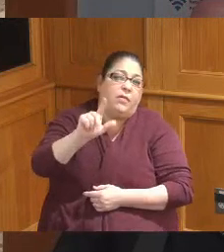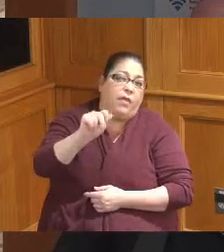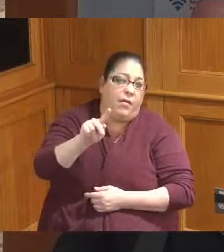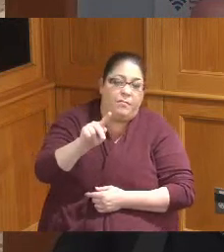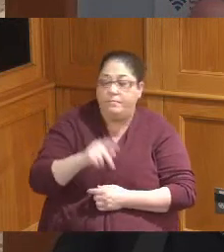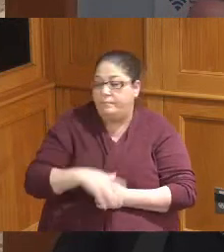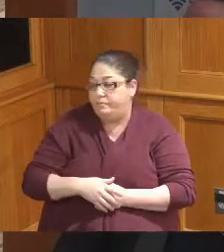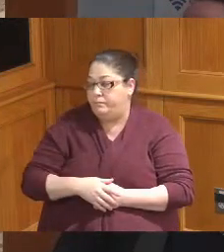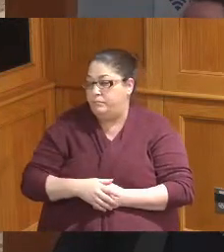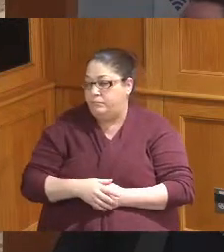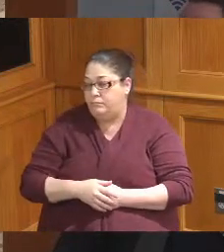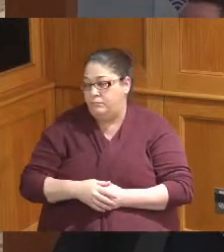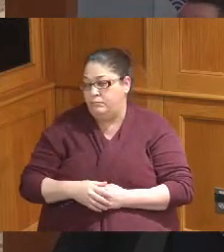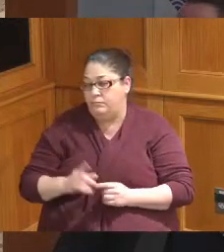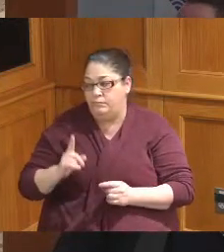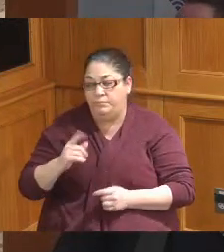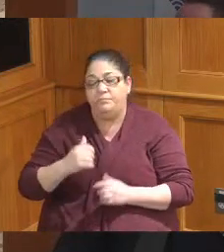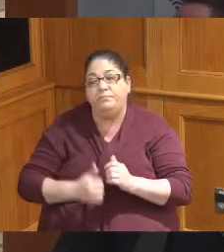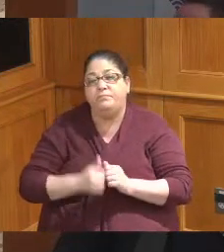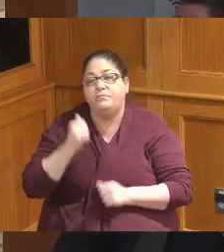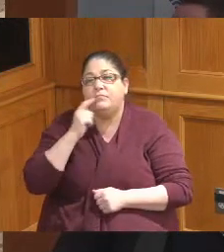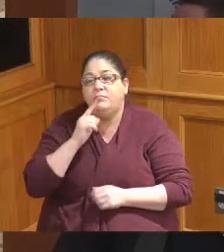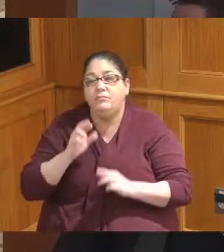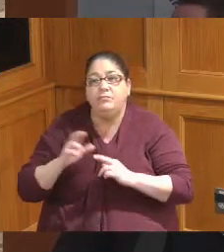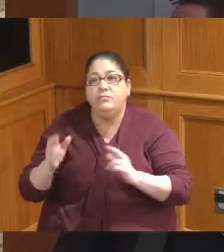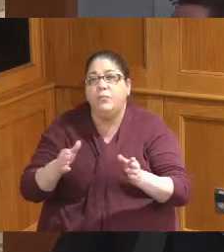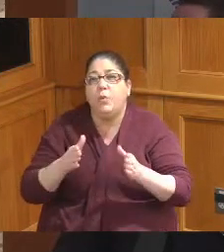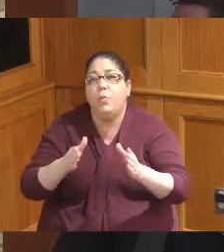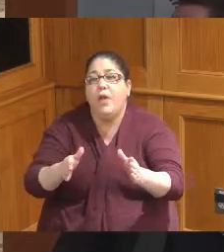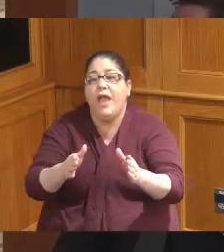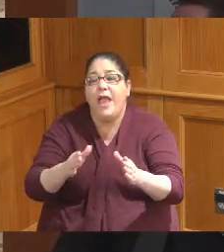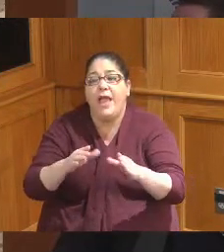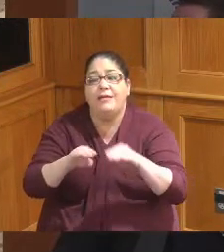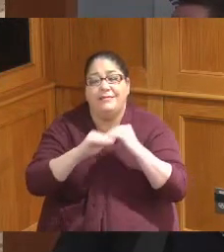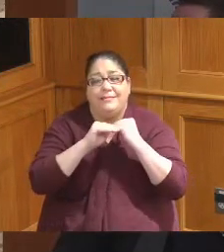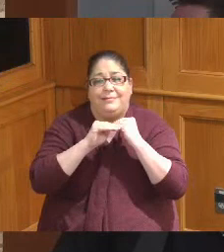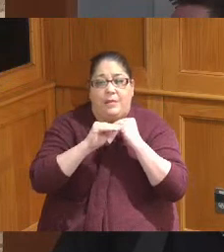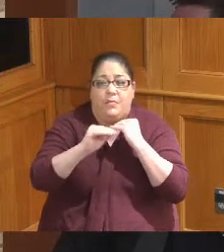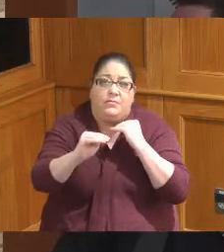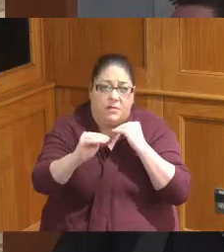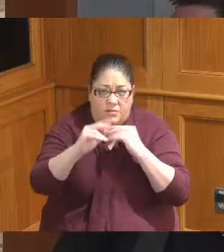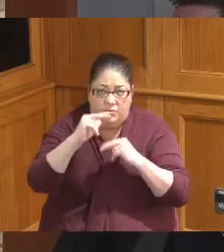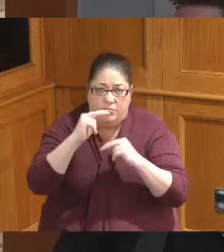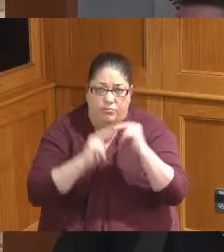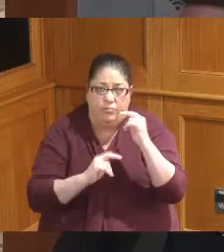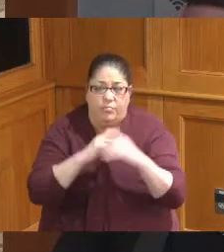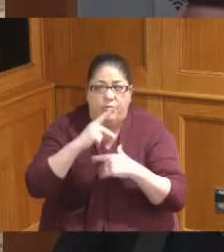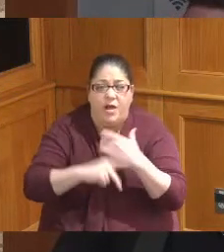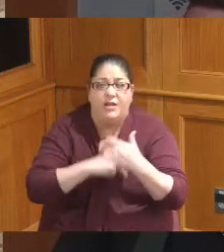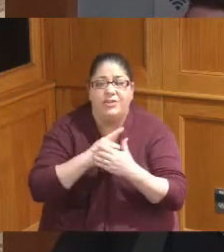largely for roadway stabilization project where there's some small landslides that we have to